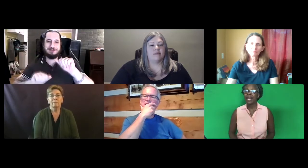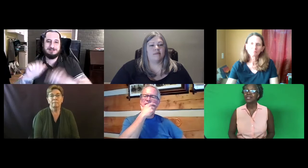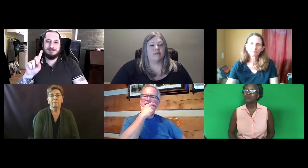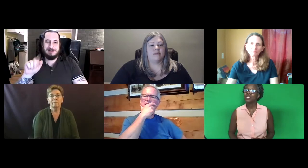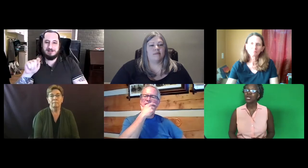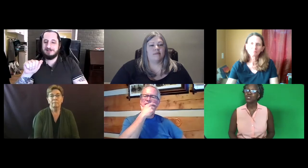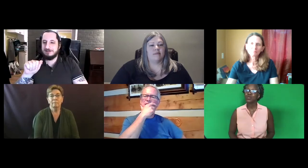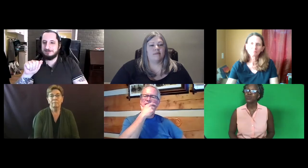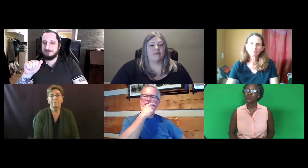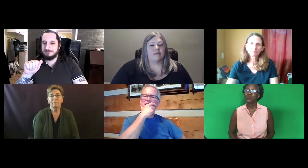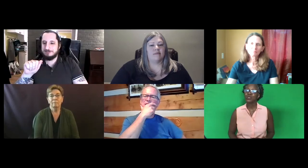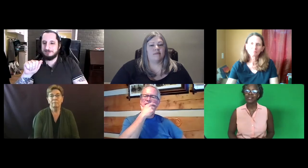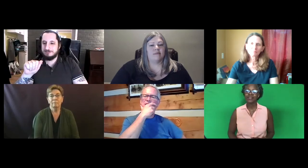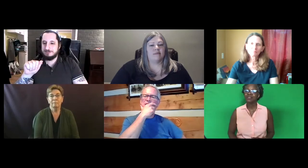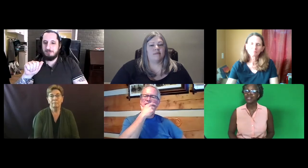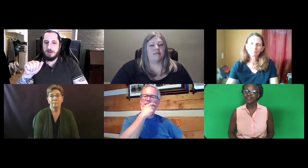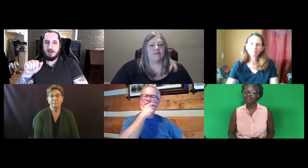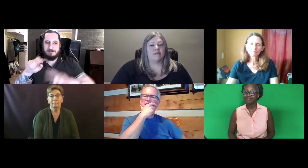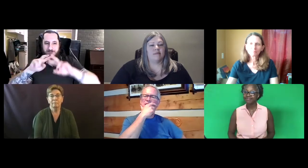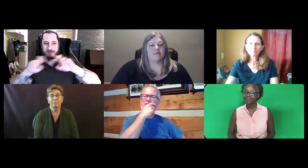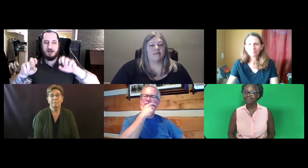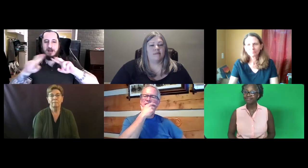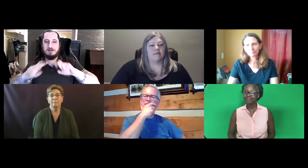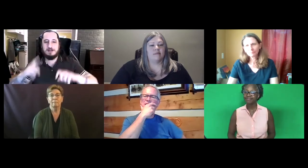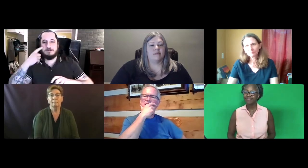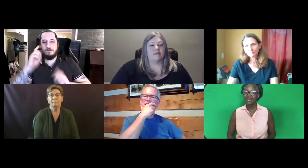And then we could also look at their data.